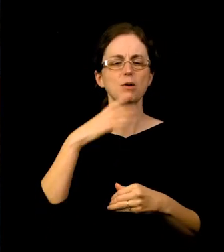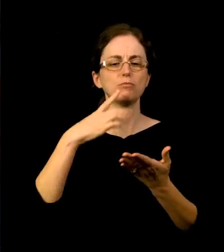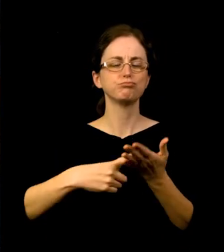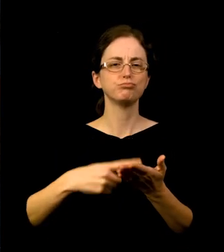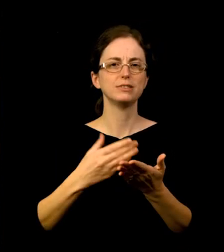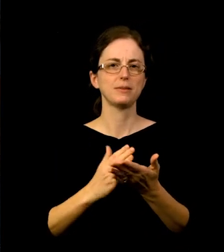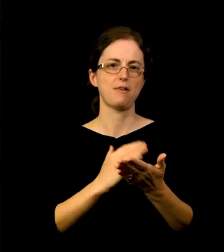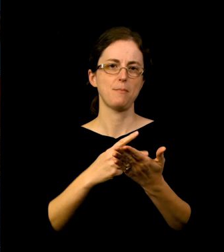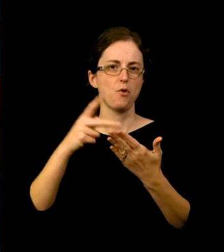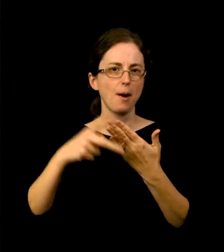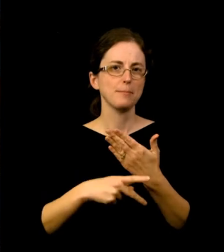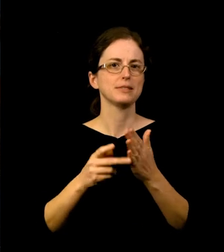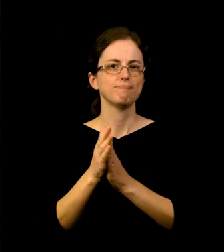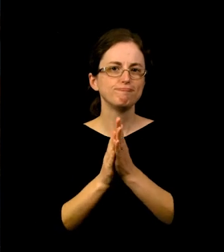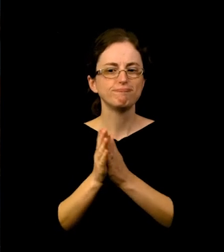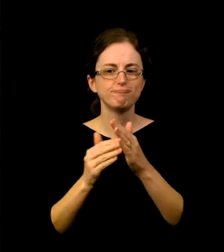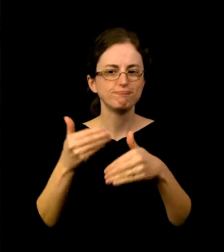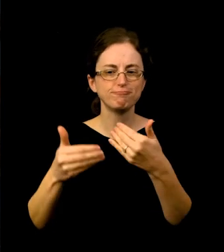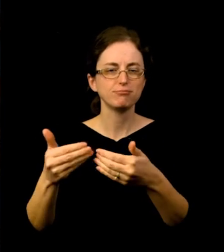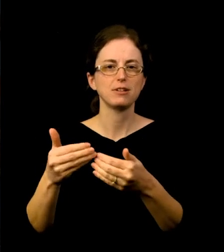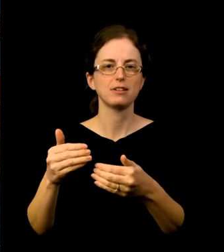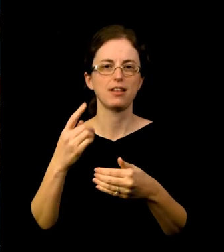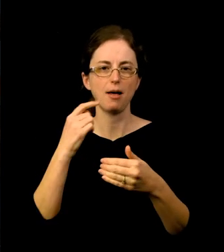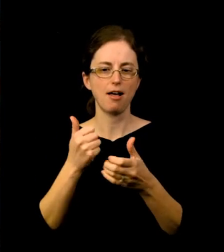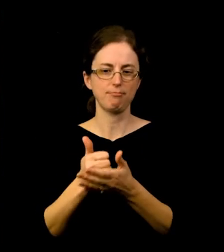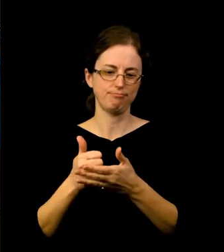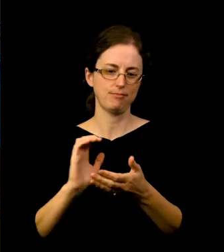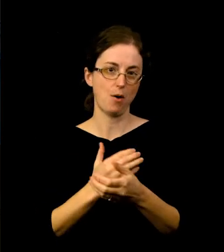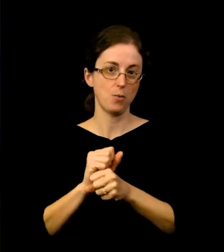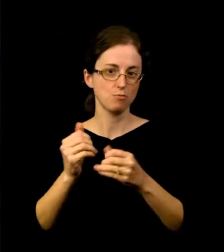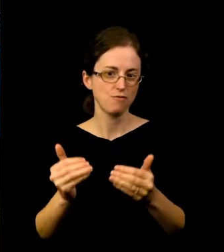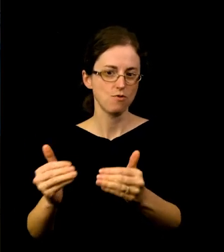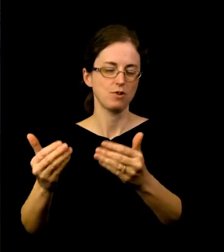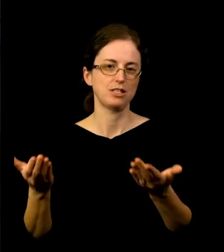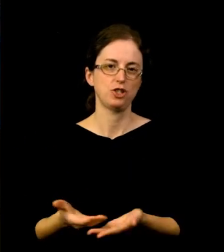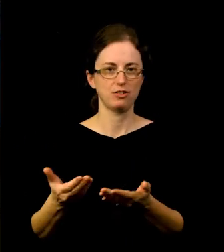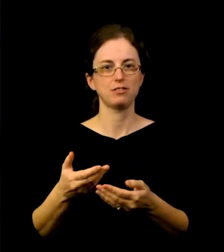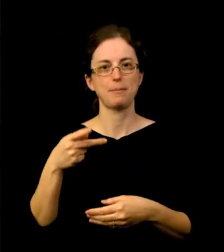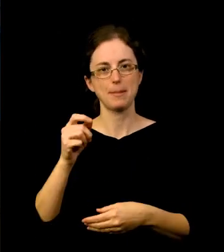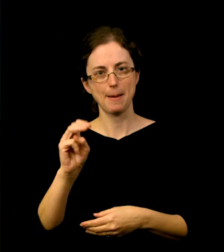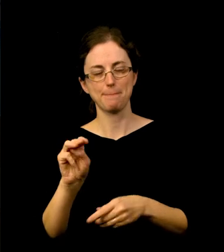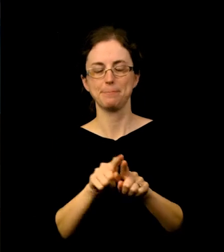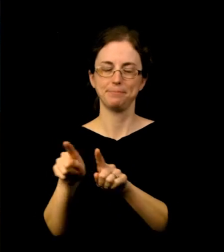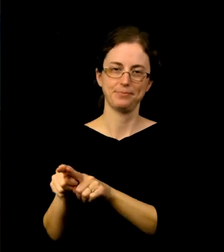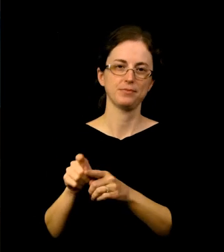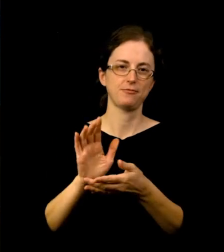our racial equity work forward here at the Museum and Film Center. You’ve heard about upcoming and current exhibitions,